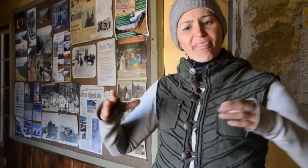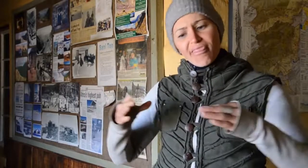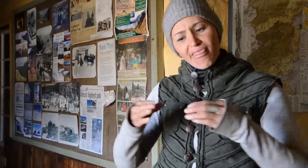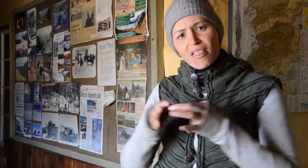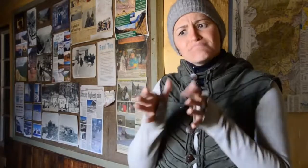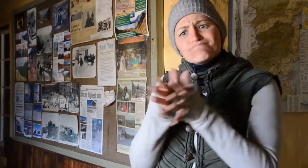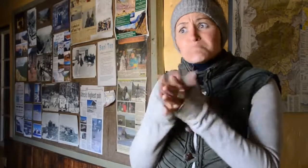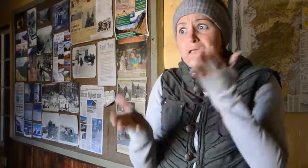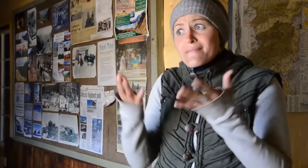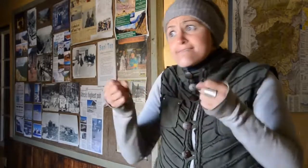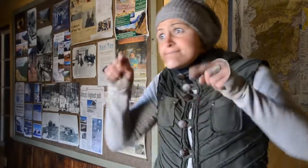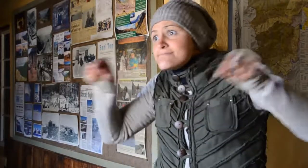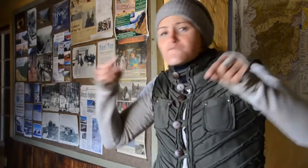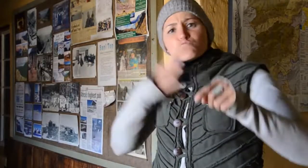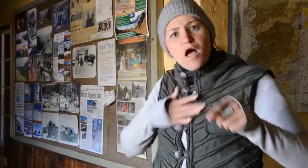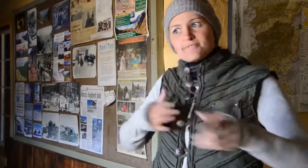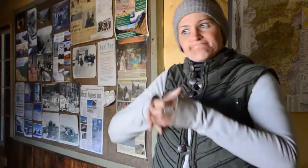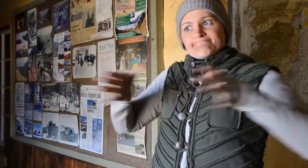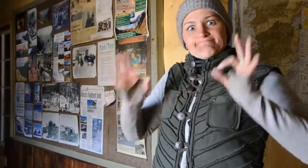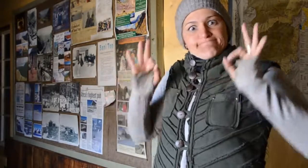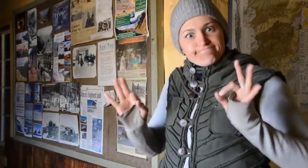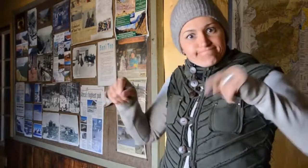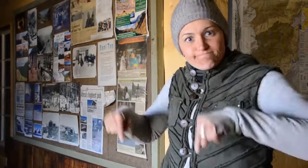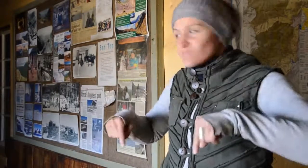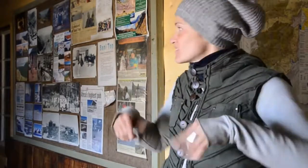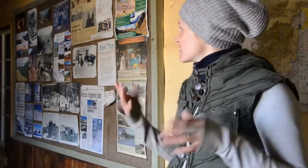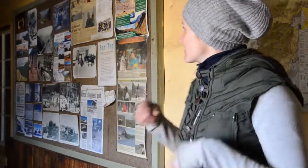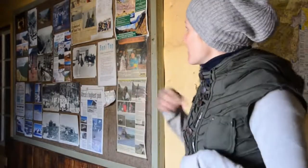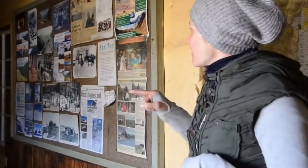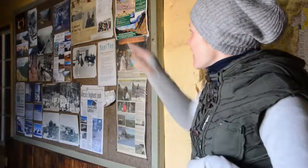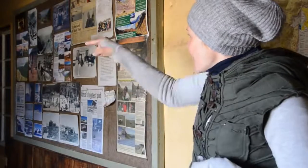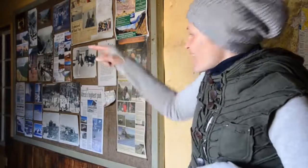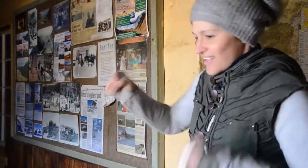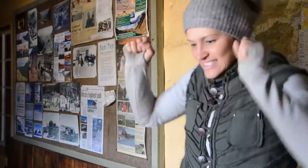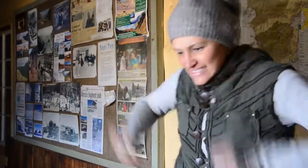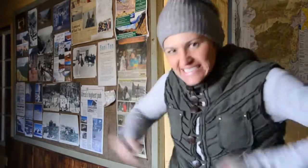The numbers of animals are slowly declining and there is a passion to revive the numbers.